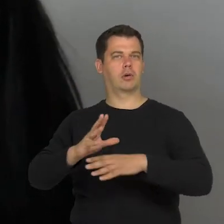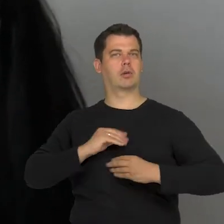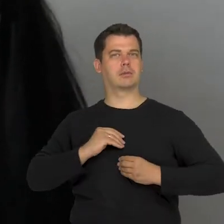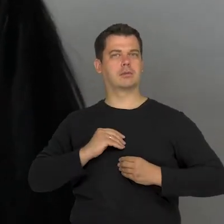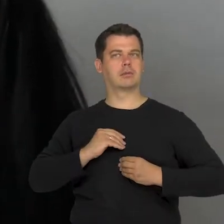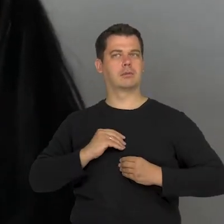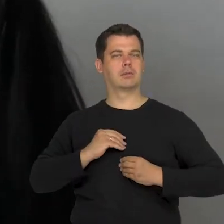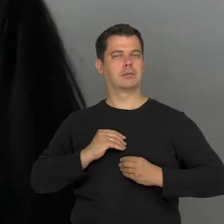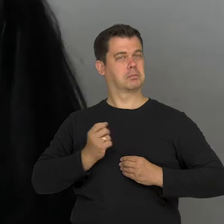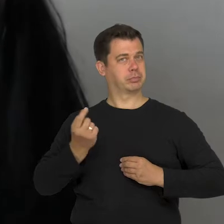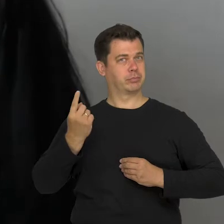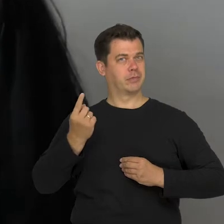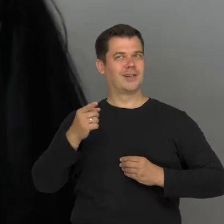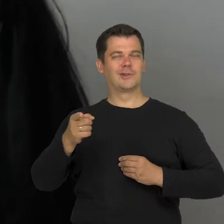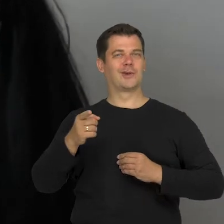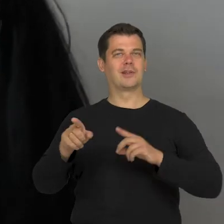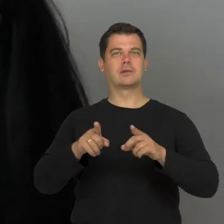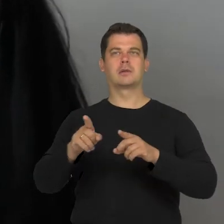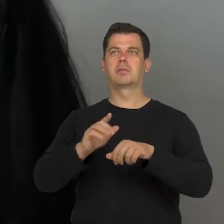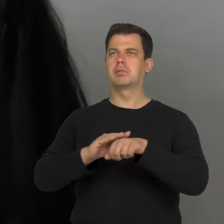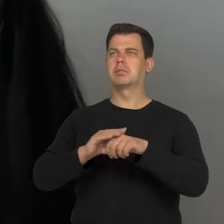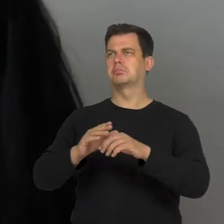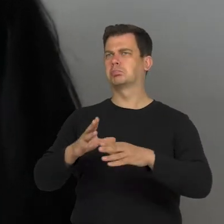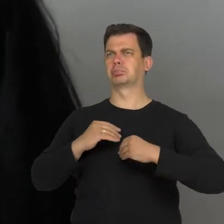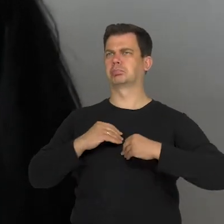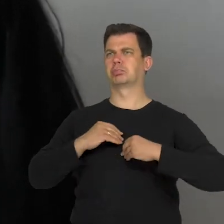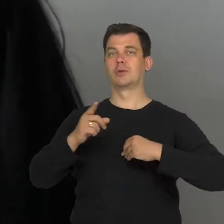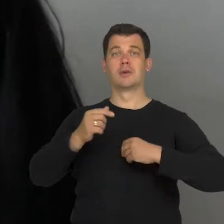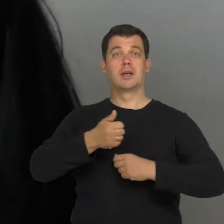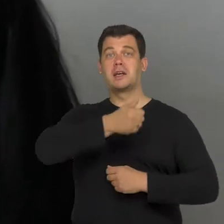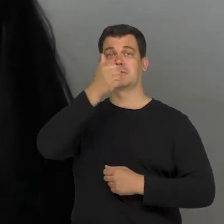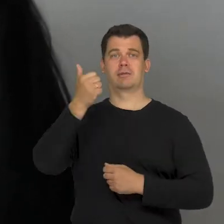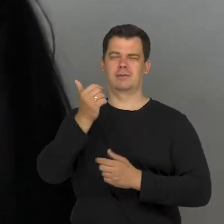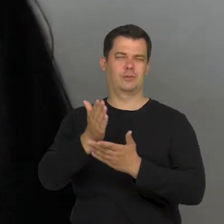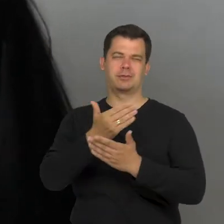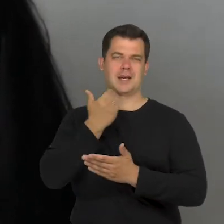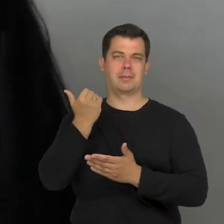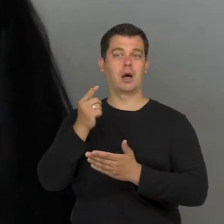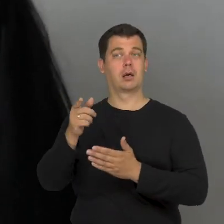This doesn't happen over one day, obviously. It's a process, but it is possible.